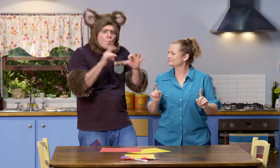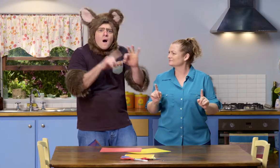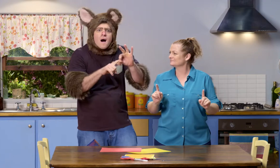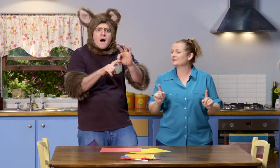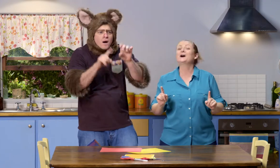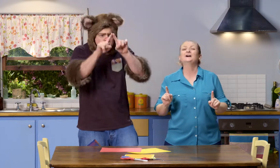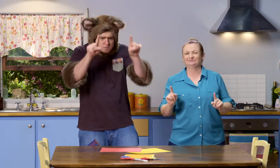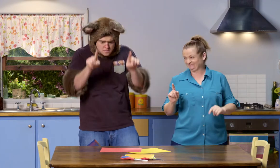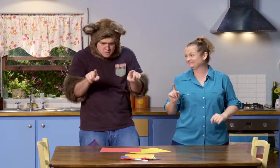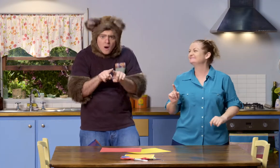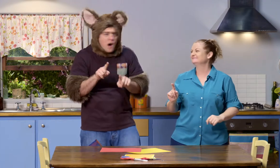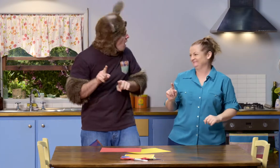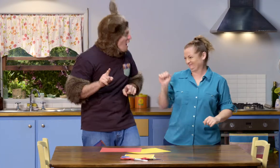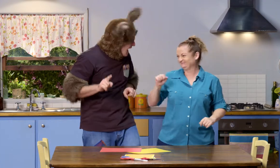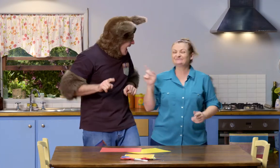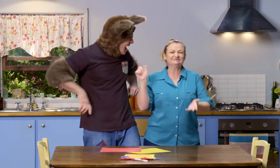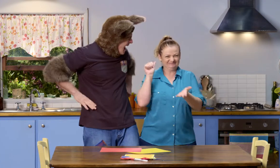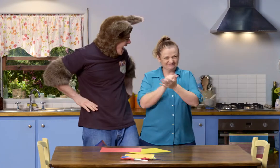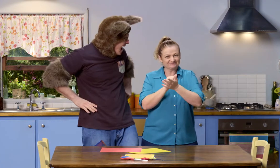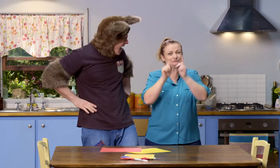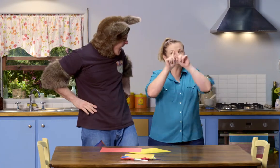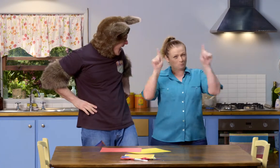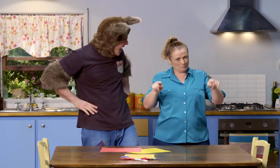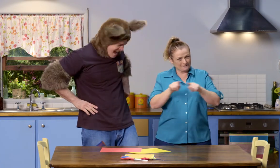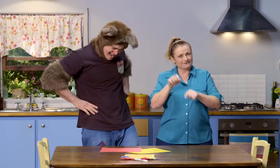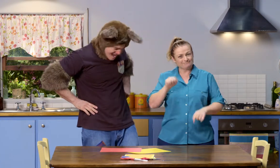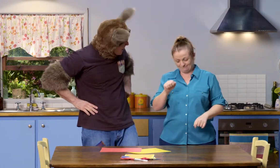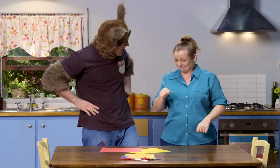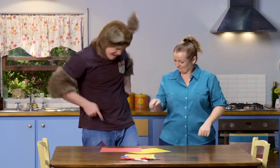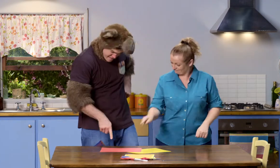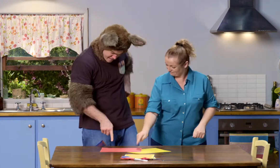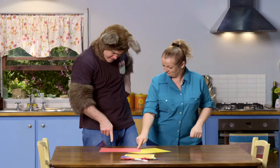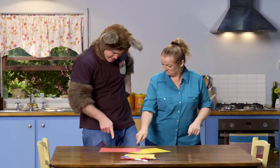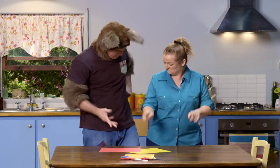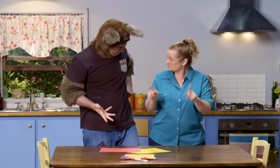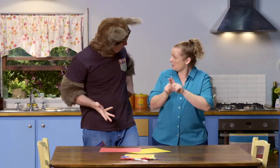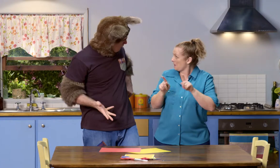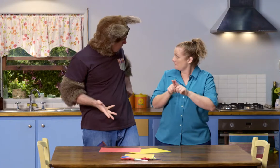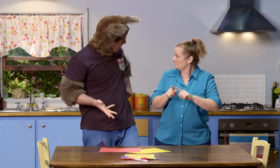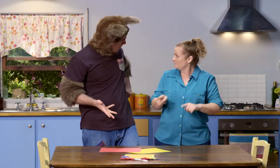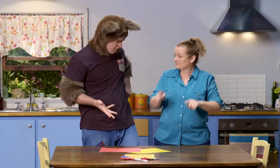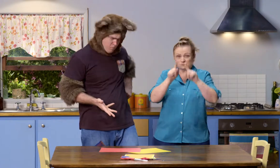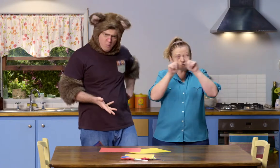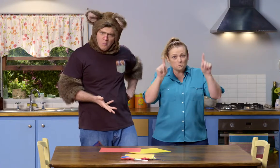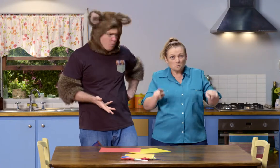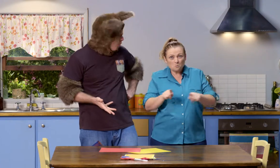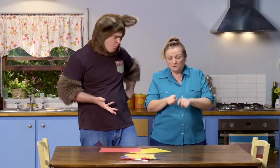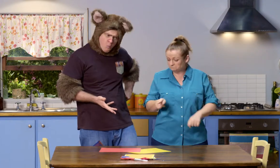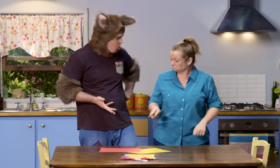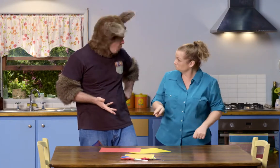Hmm. Oh, it was a square. That's right. It WAS a square. Is this a square? No.